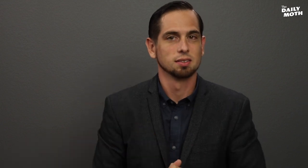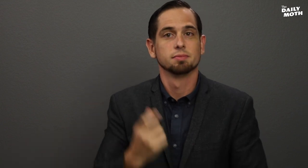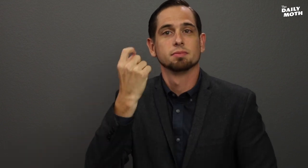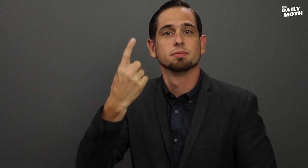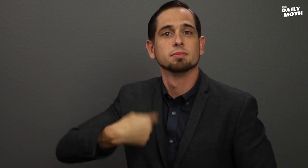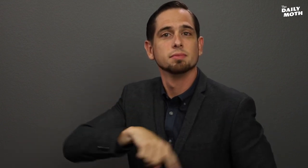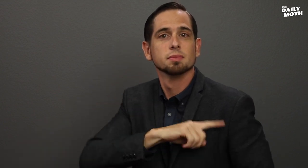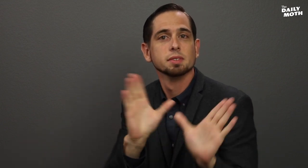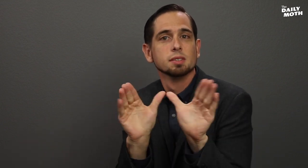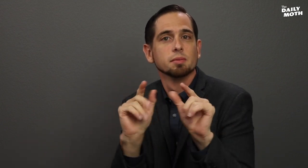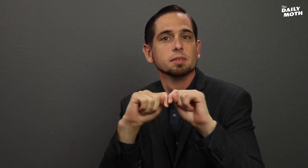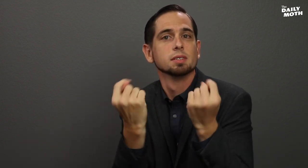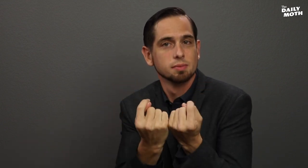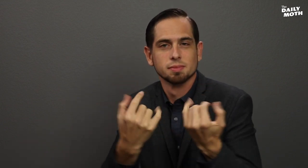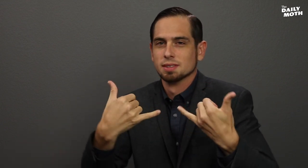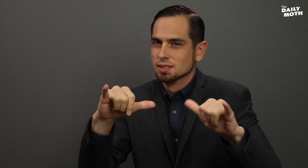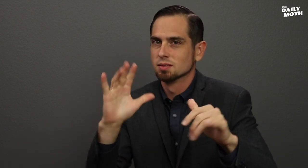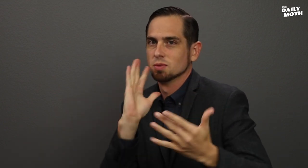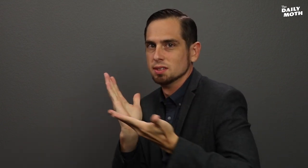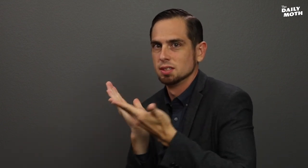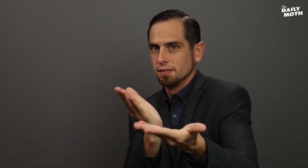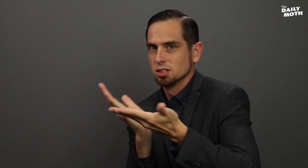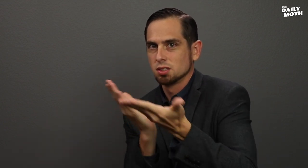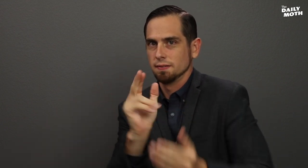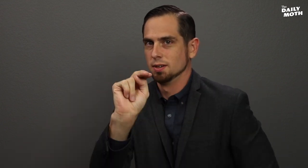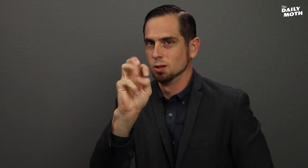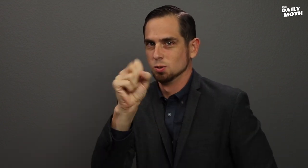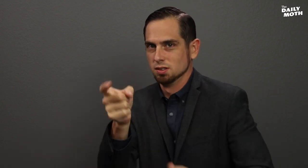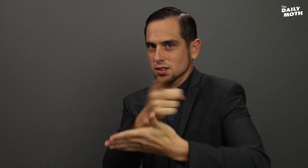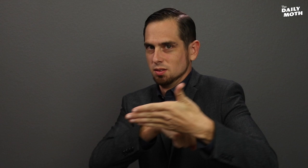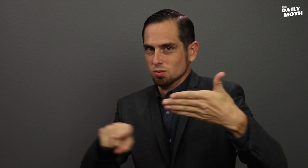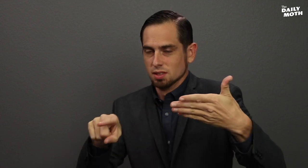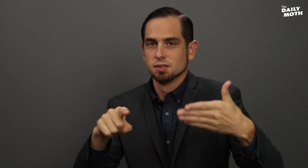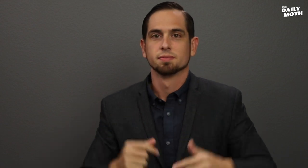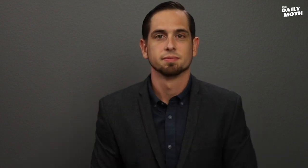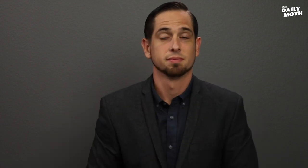Our team will still deliver the news next week.